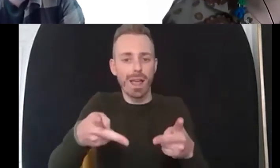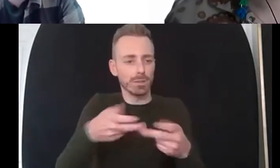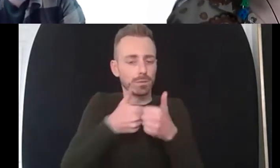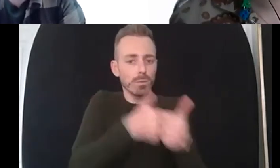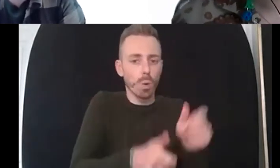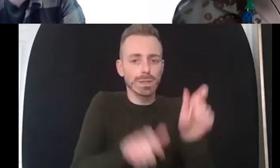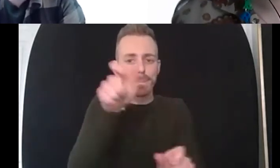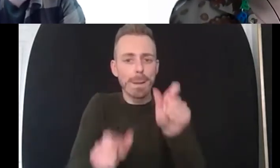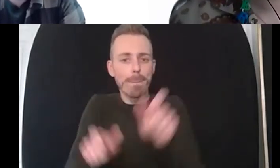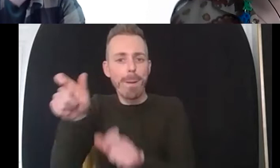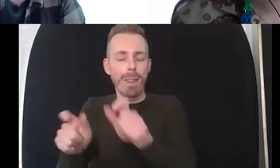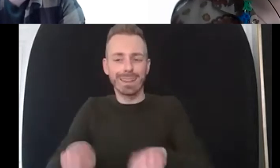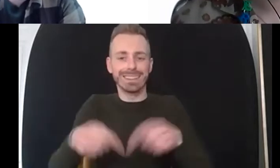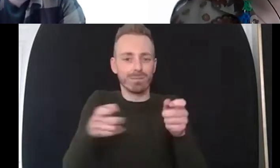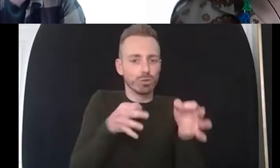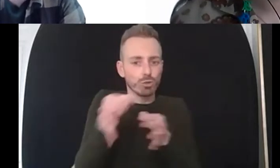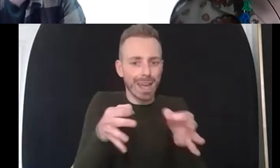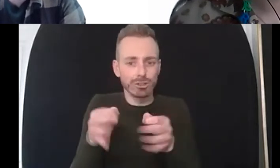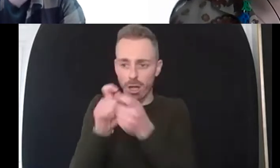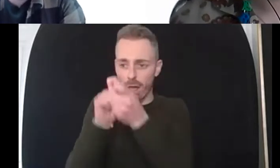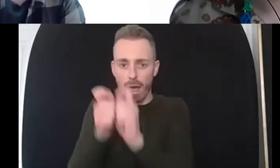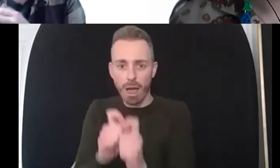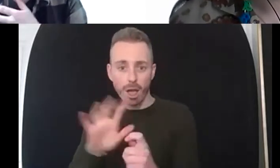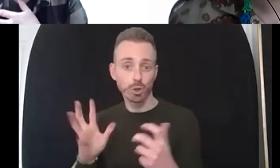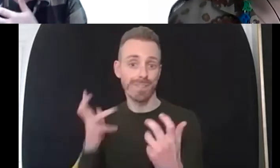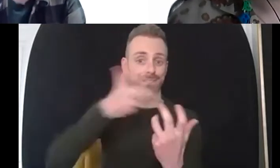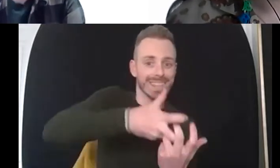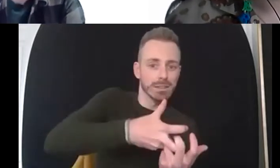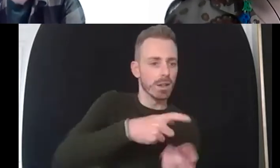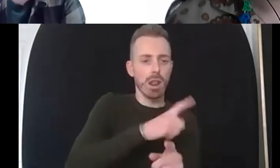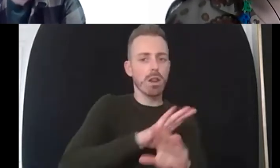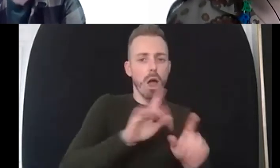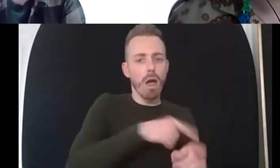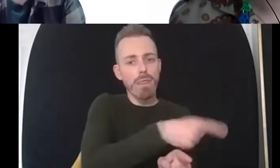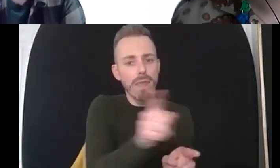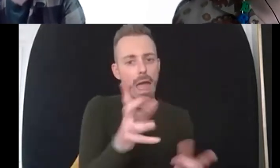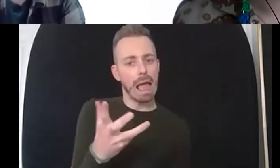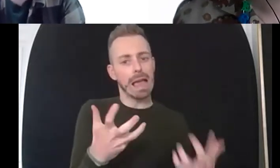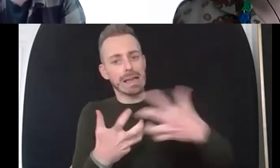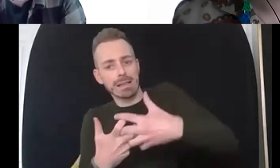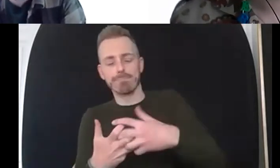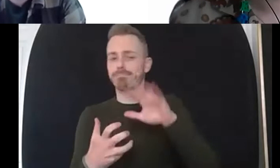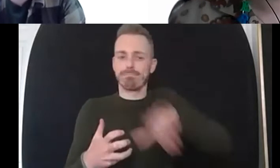on about a 30 year journey then in training in a variety of different therapies um inclusivity